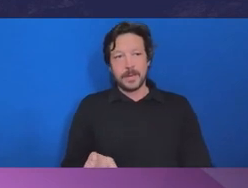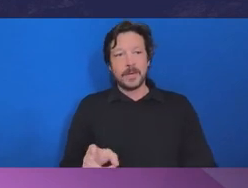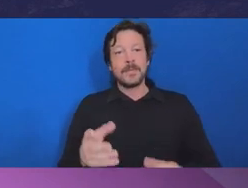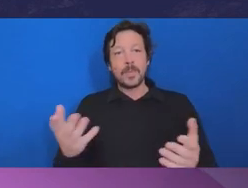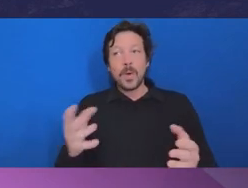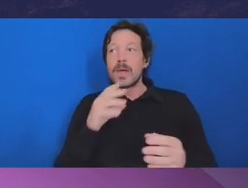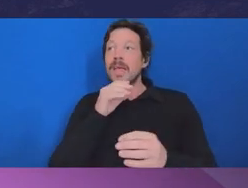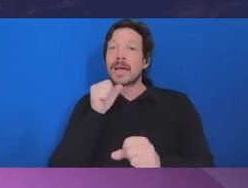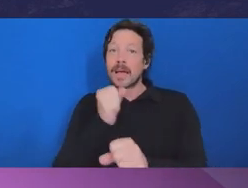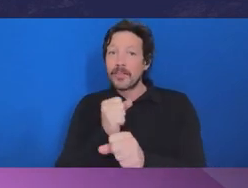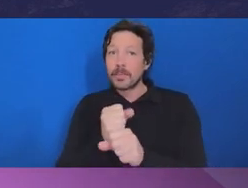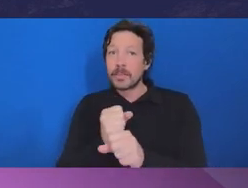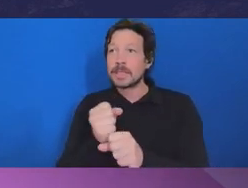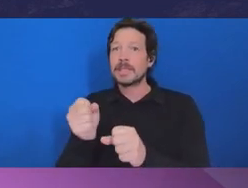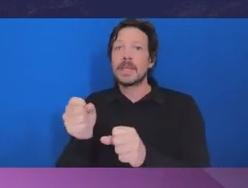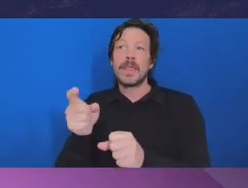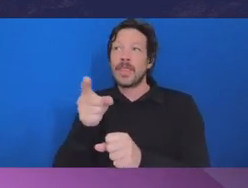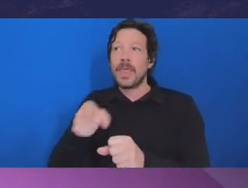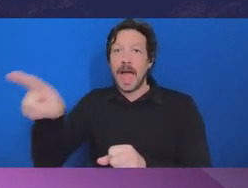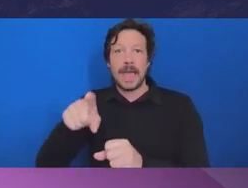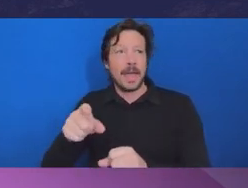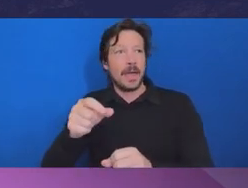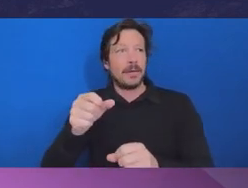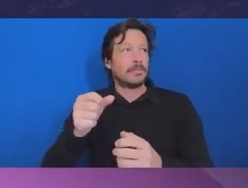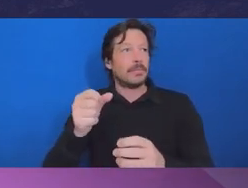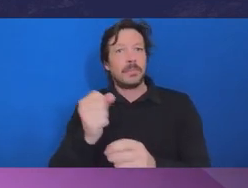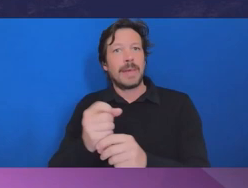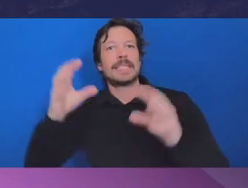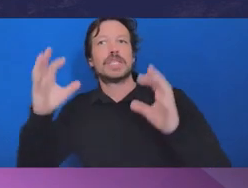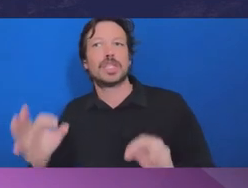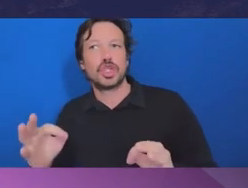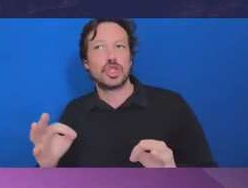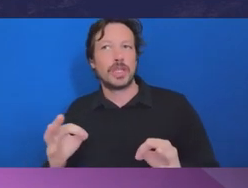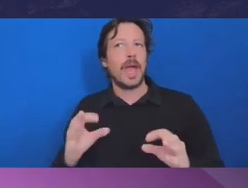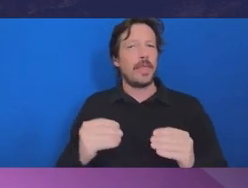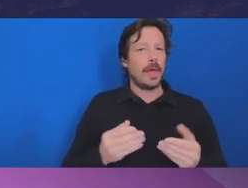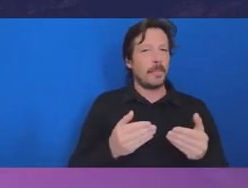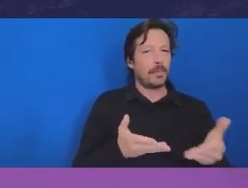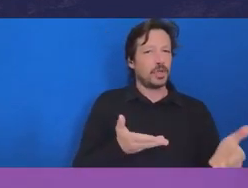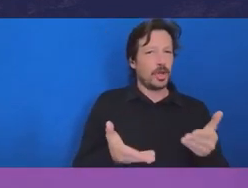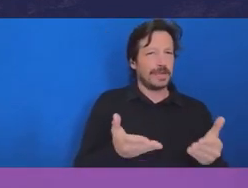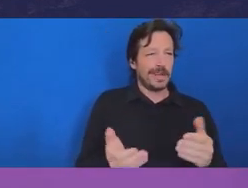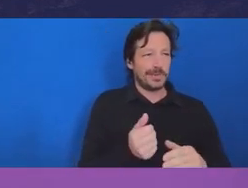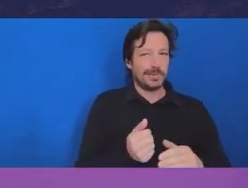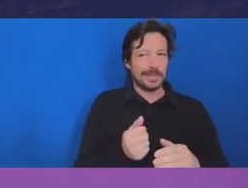Andrew, so our job was to get on and implement that decision’. And of course as public servants, your job is there to implement the